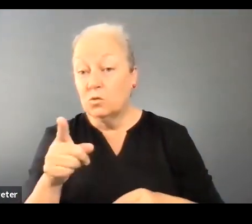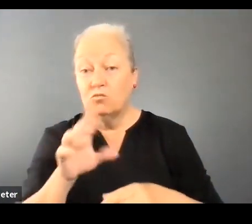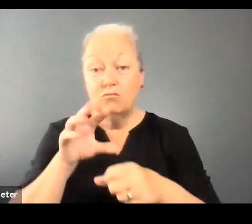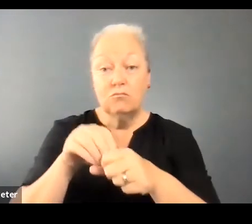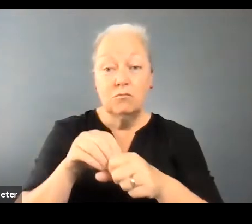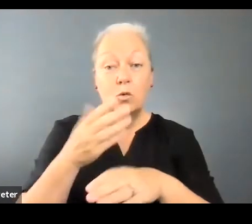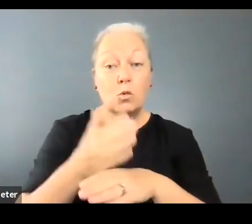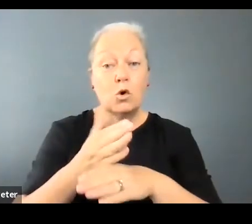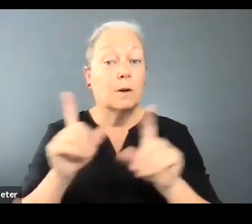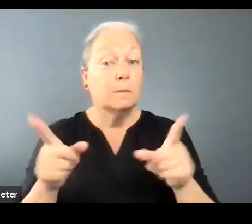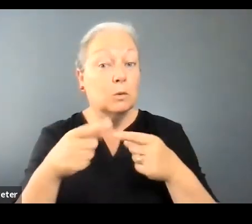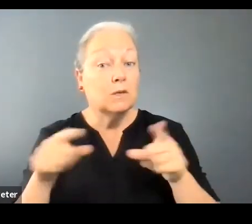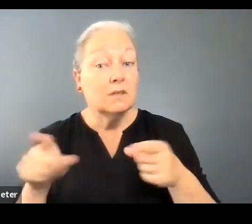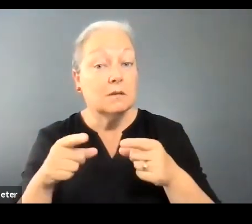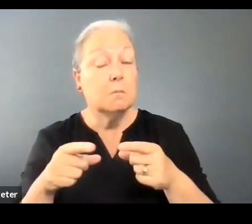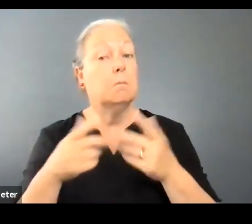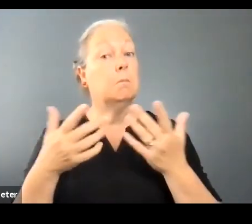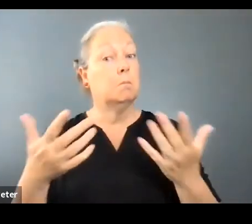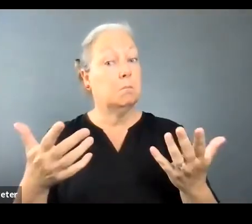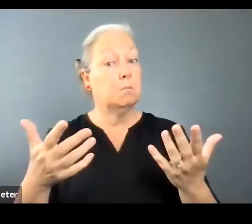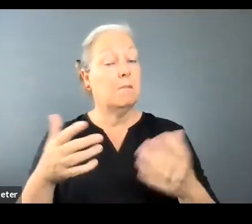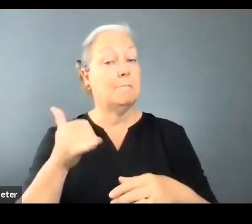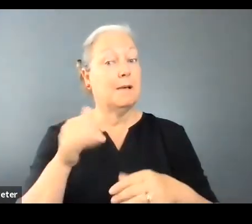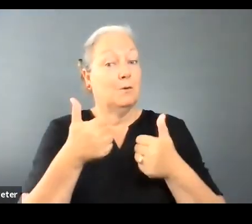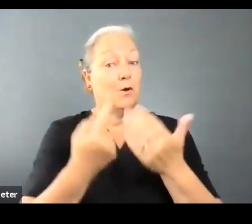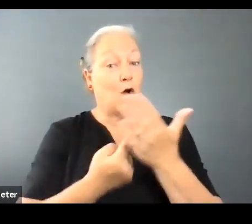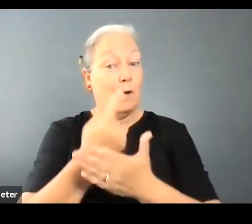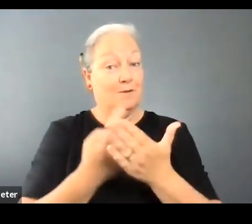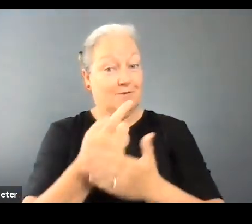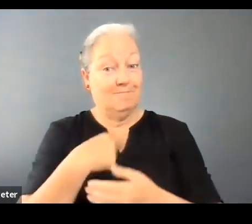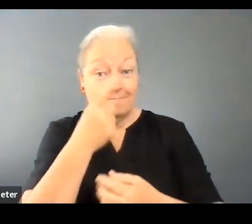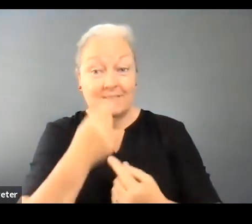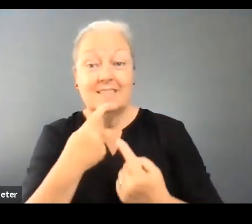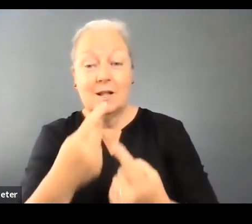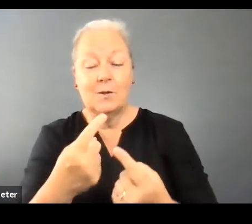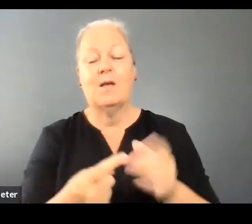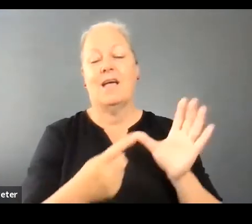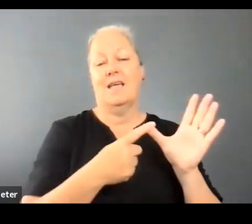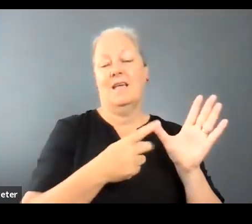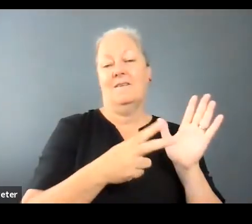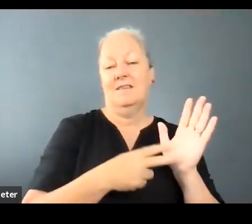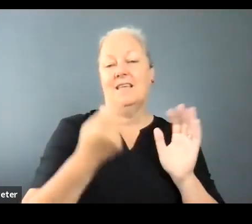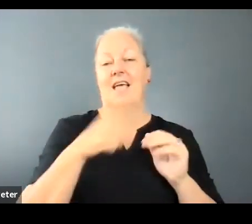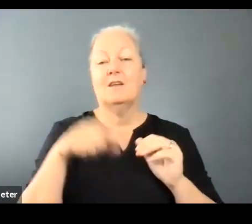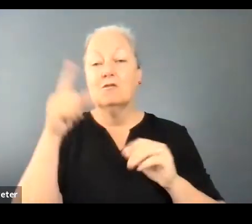Then this opportunity could be for you! Arts Access Victoria and Creative Victoria are excited